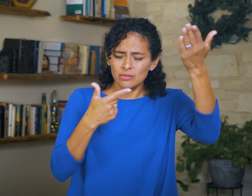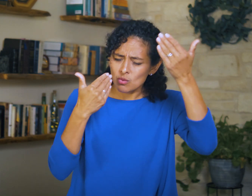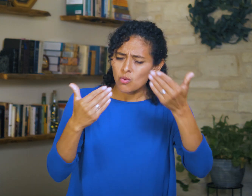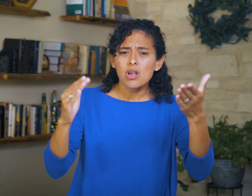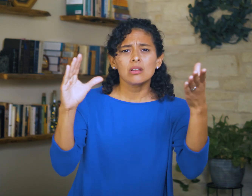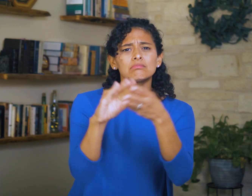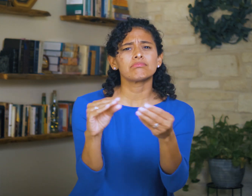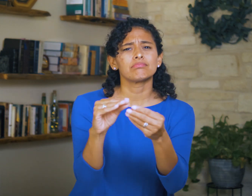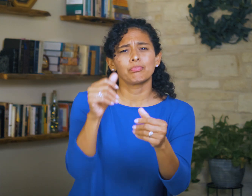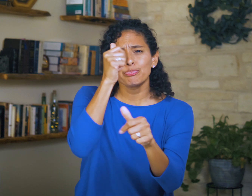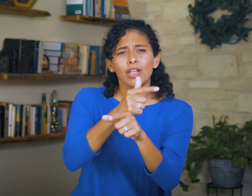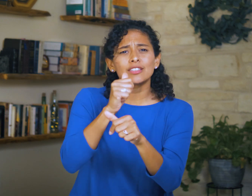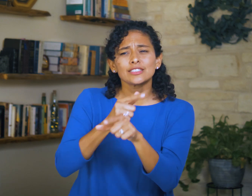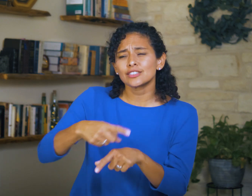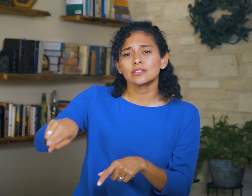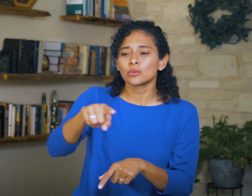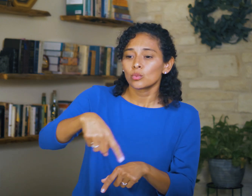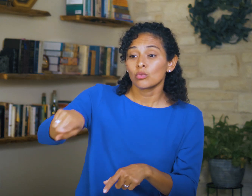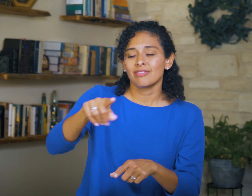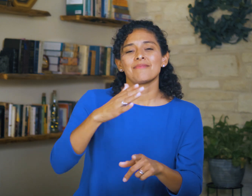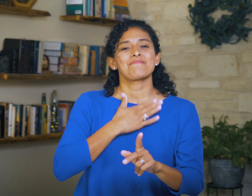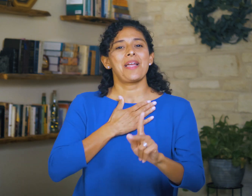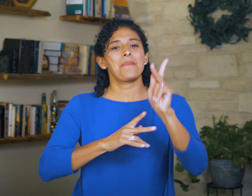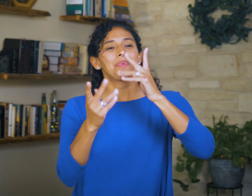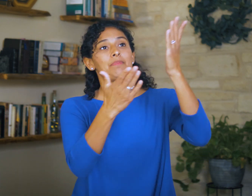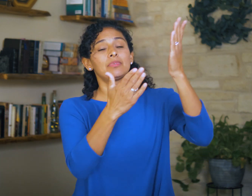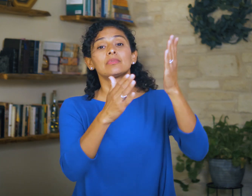Say to your brothers, ‘You are my people,’